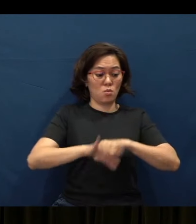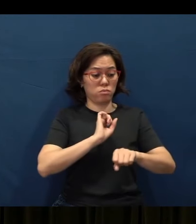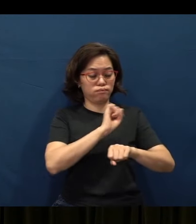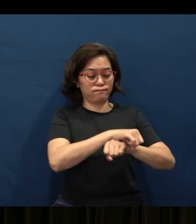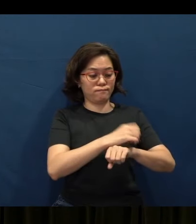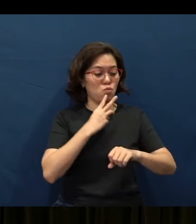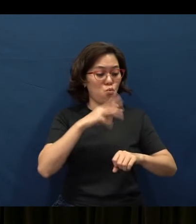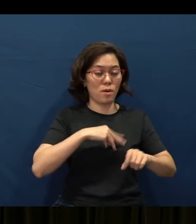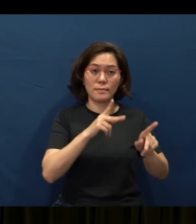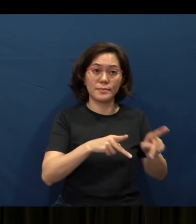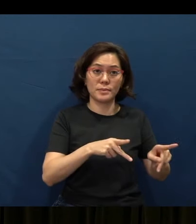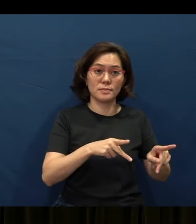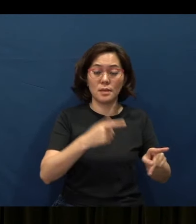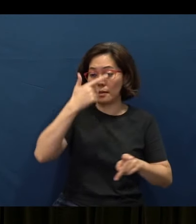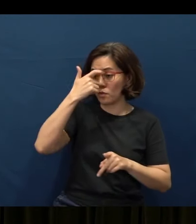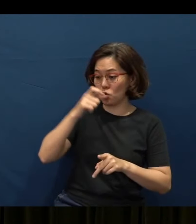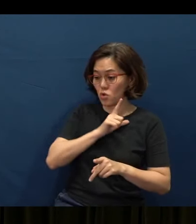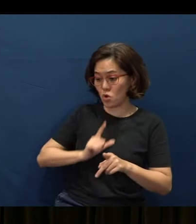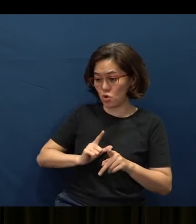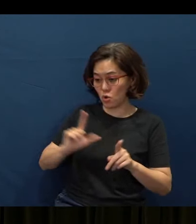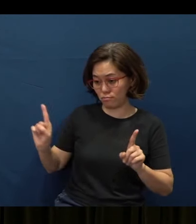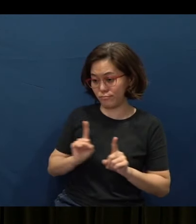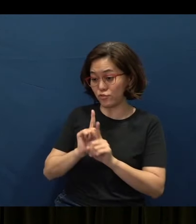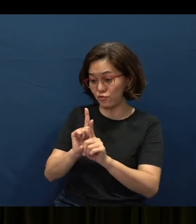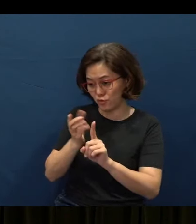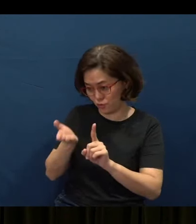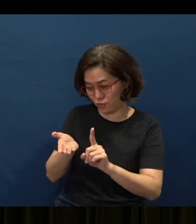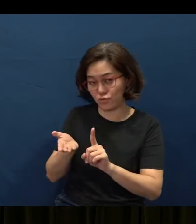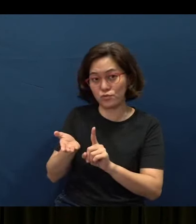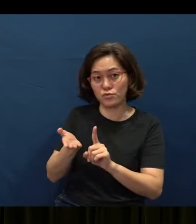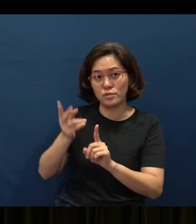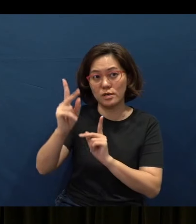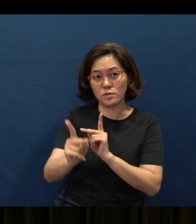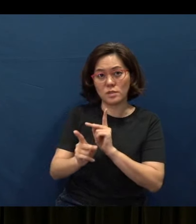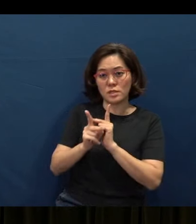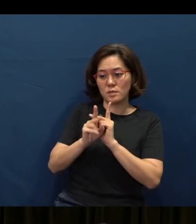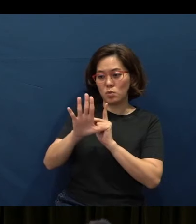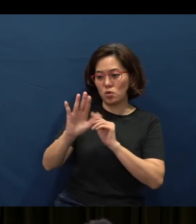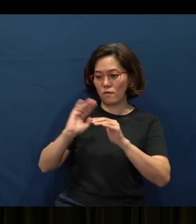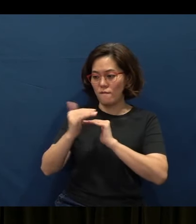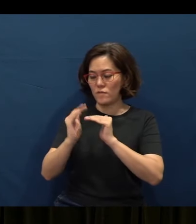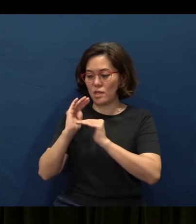for the Lord will be at your side and will keep your foot from being snared.”